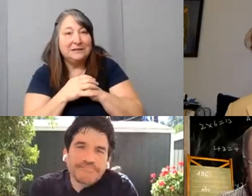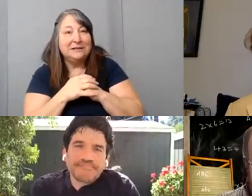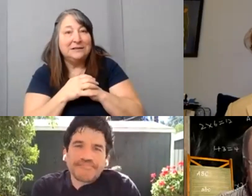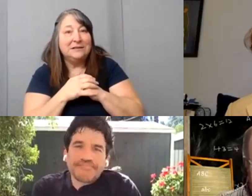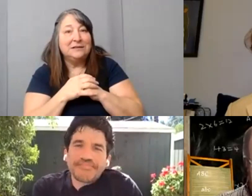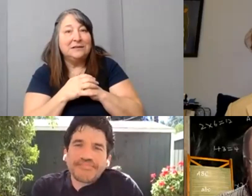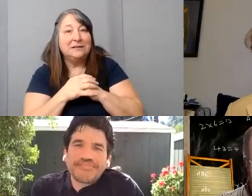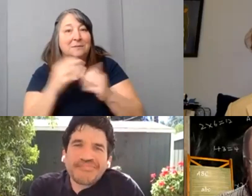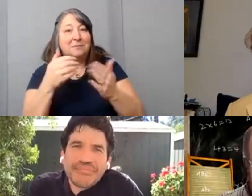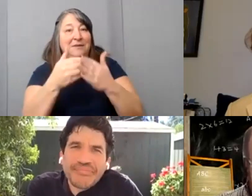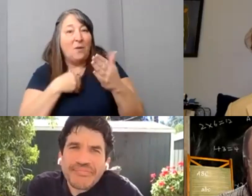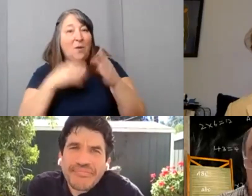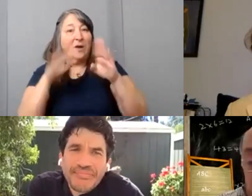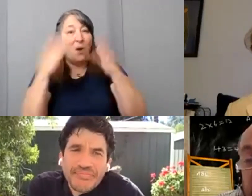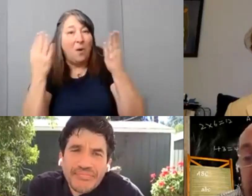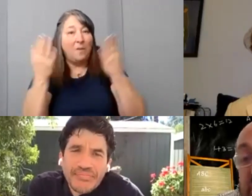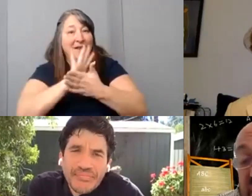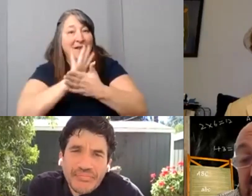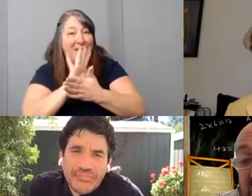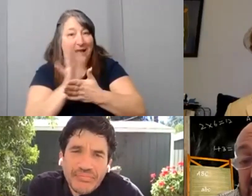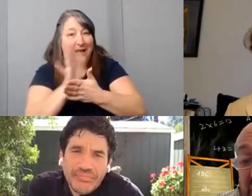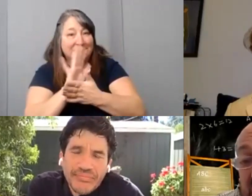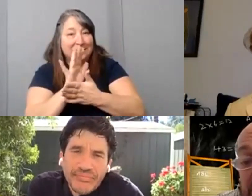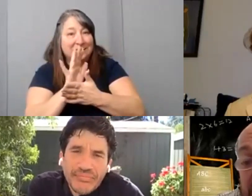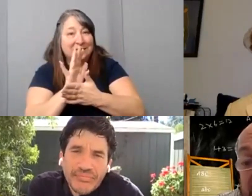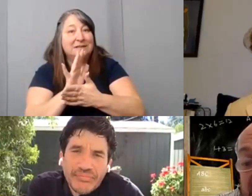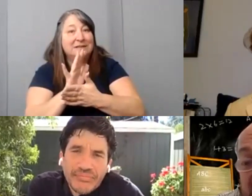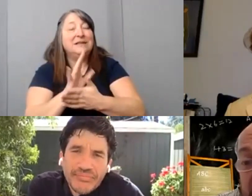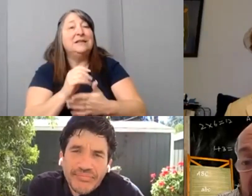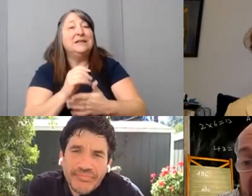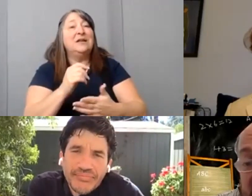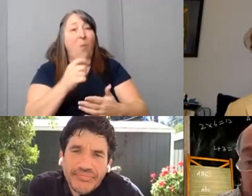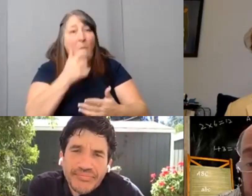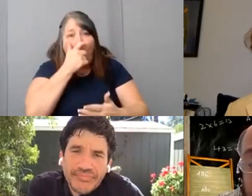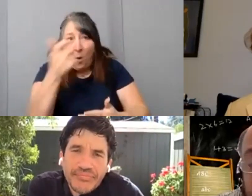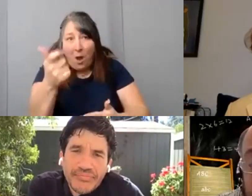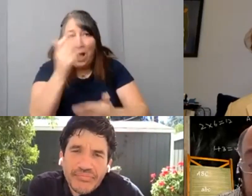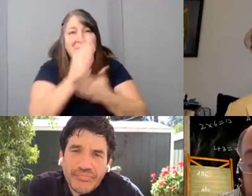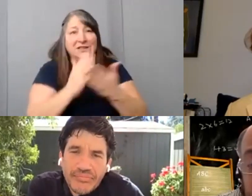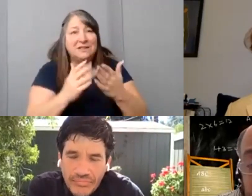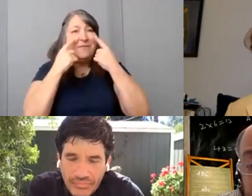before you start making films take a look at some some classic mockumentaries that are out there.